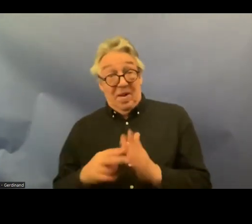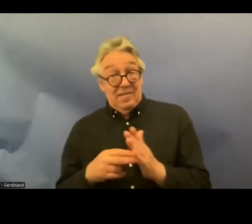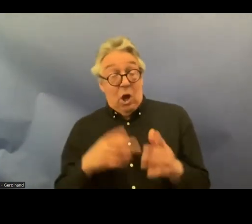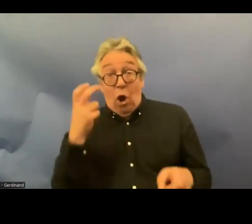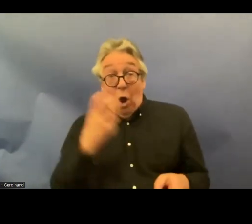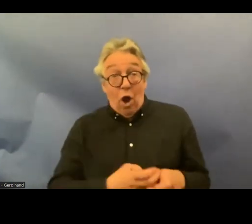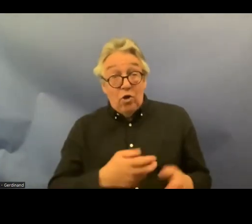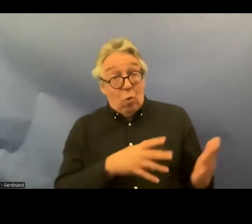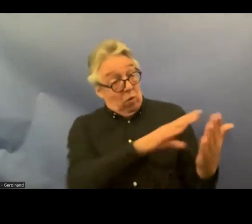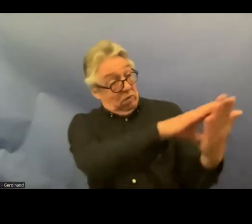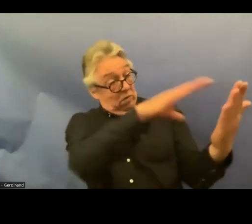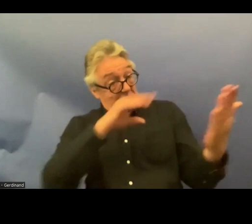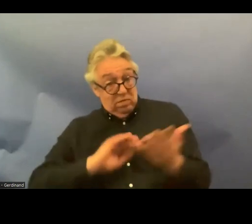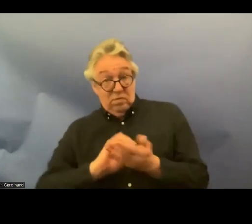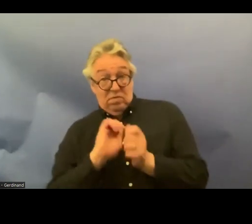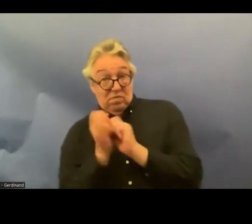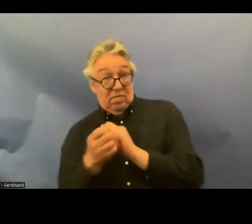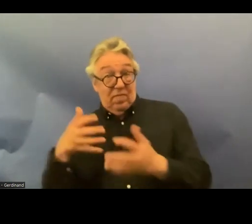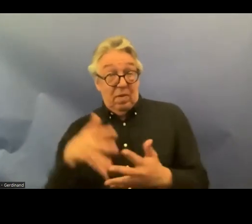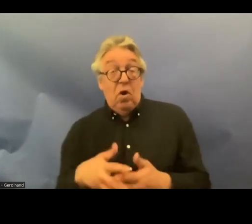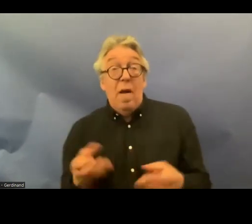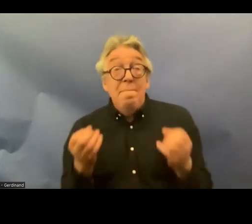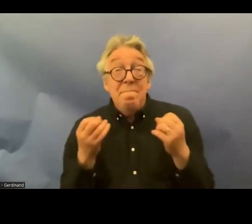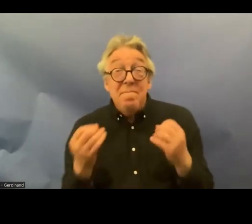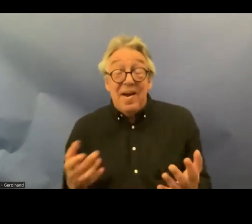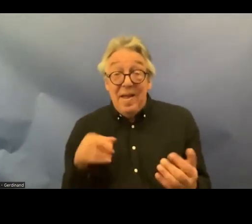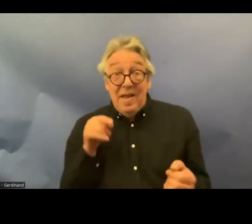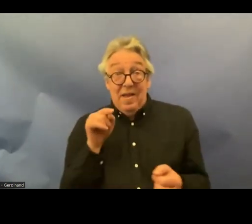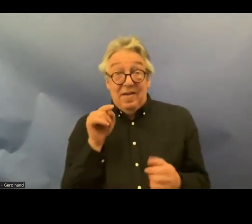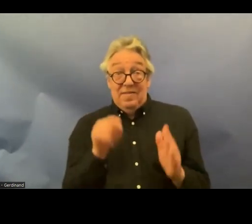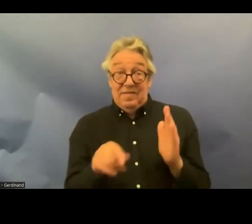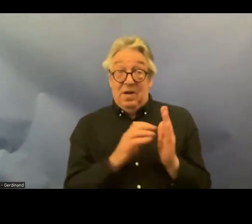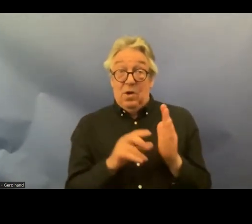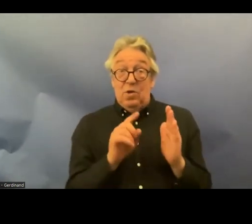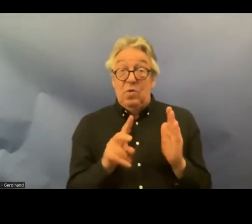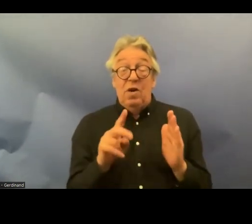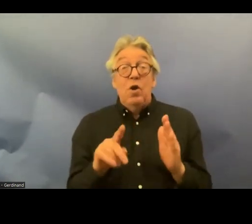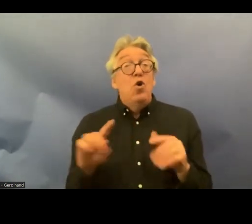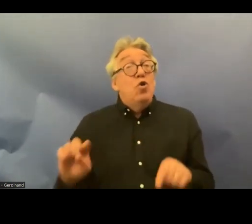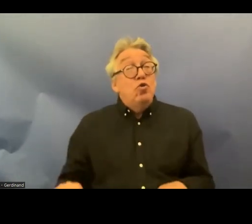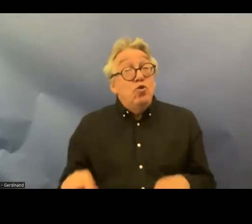usually challenges deep Ro legal principles under domestic